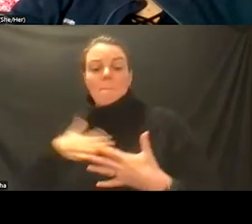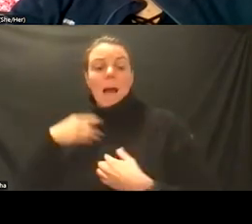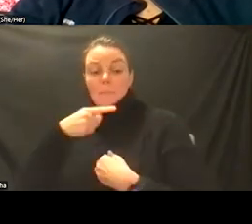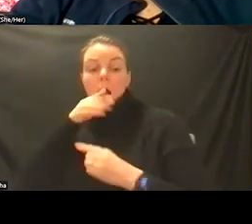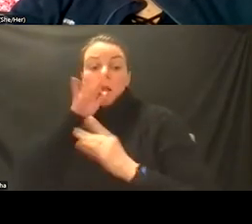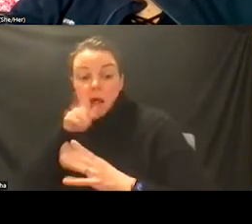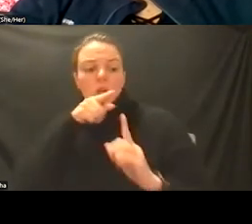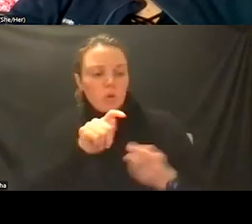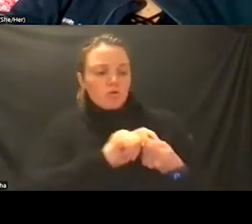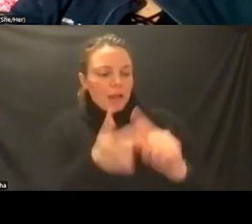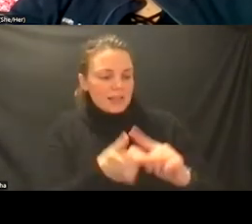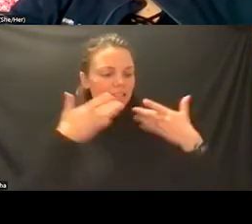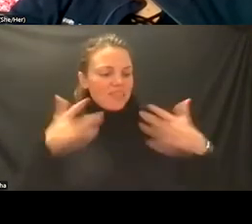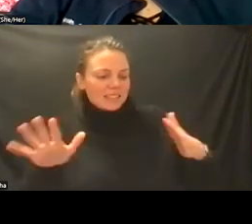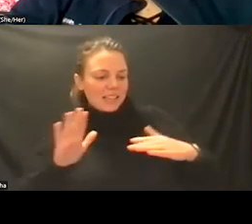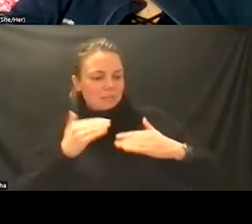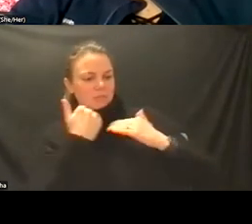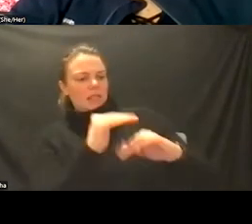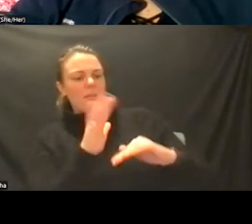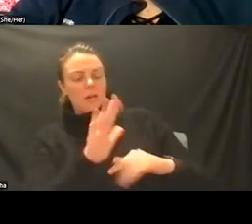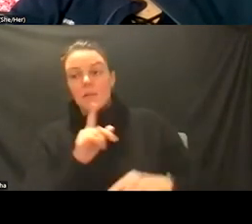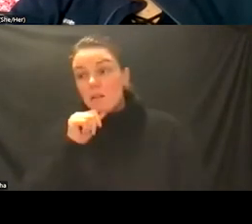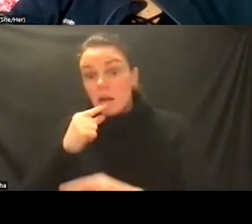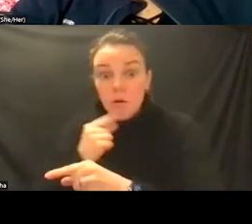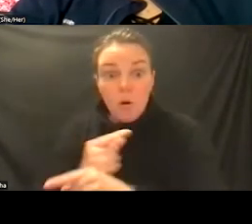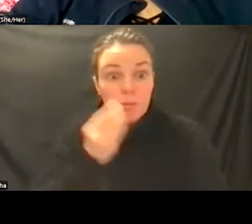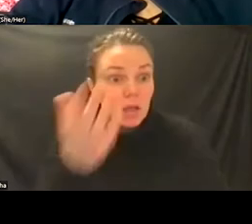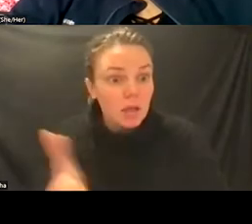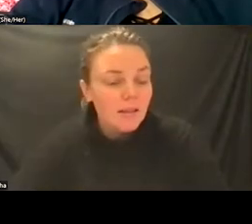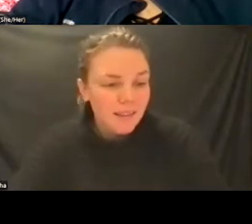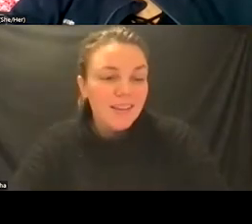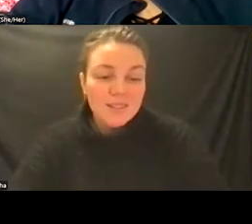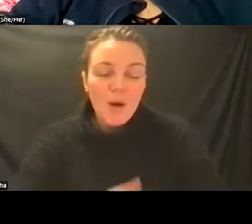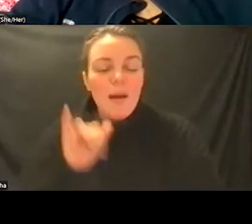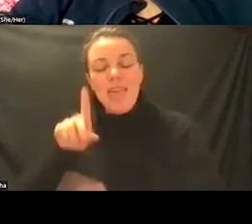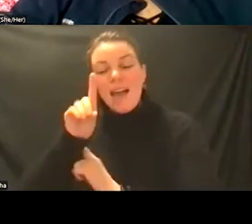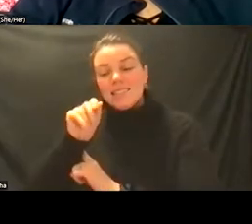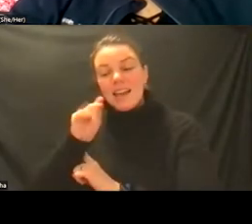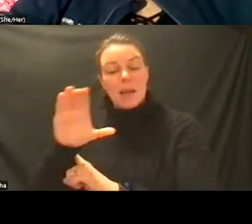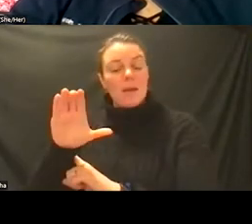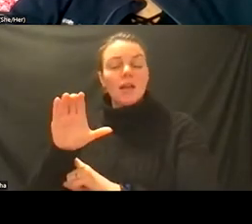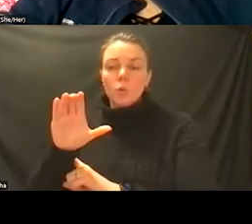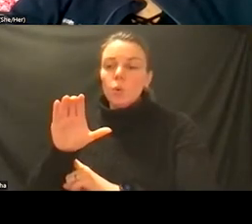and that's it which is really inappropriate and so because of that dynamic the importance of the deaf